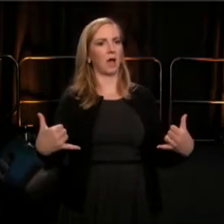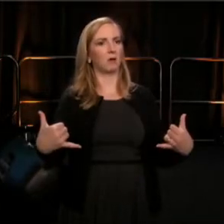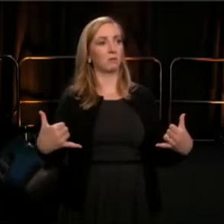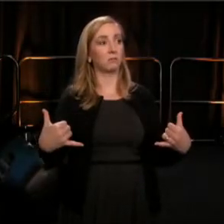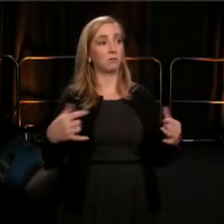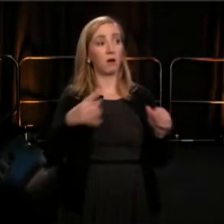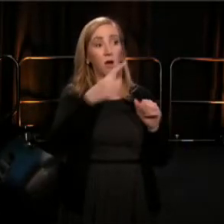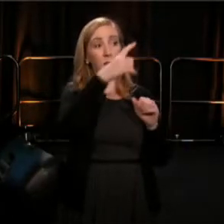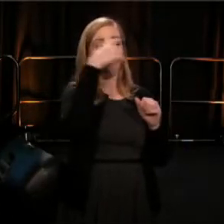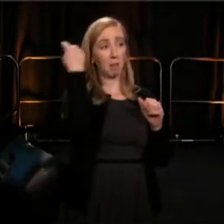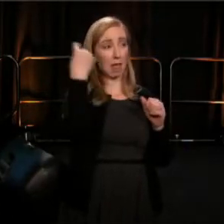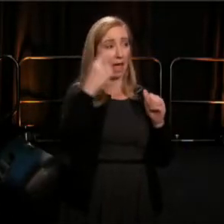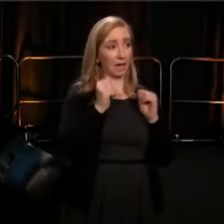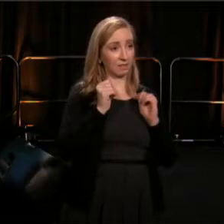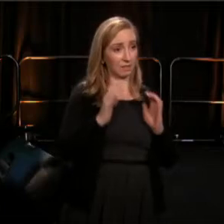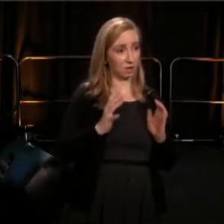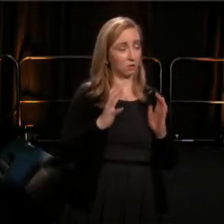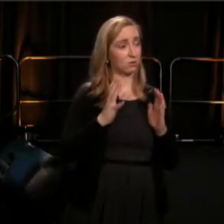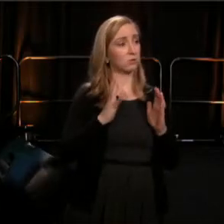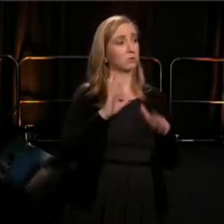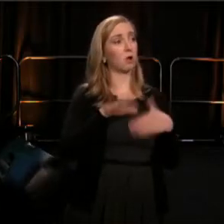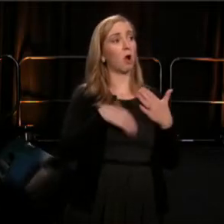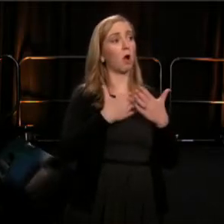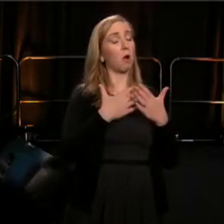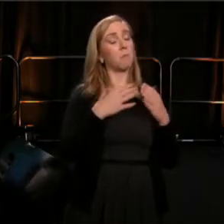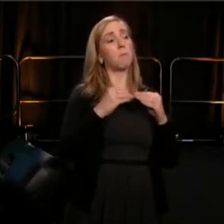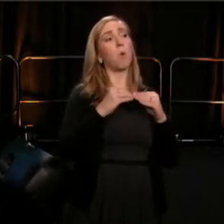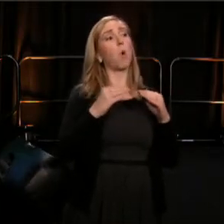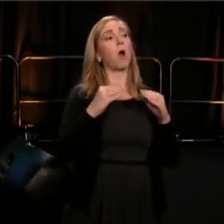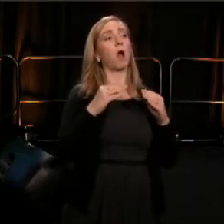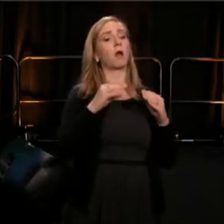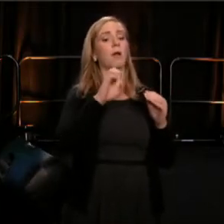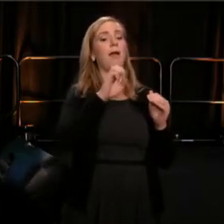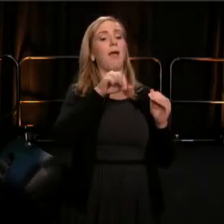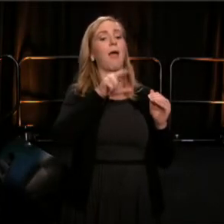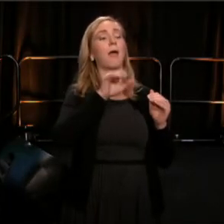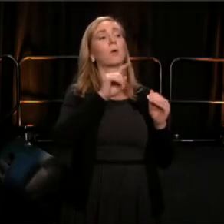more equitably funded than 20 years ago?